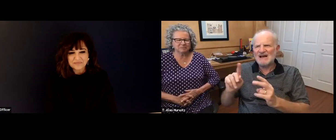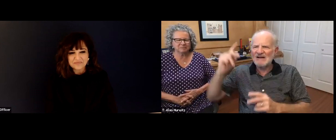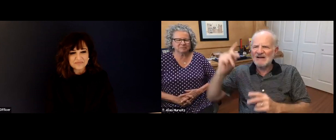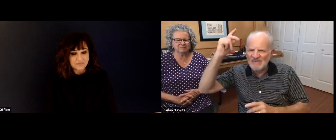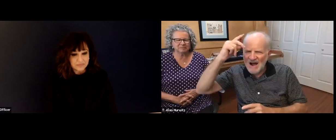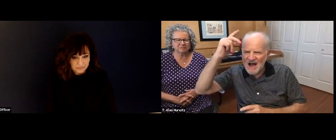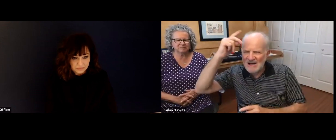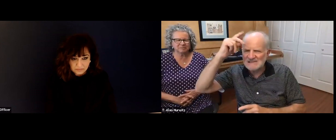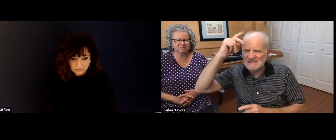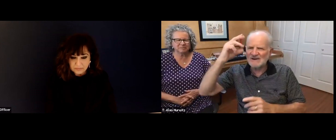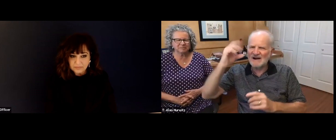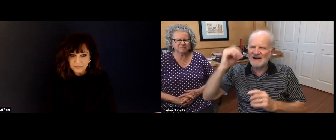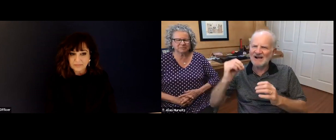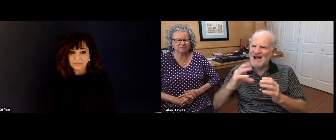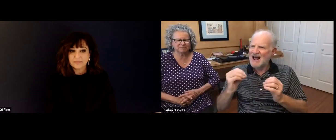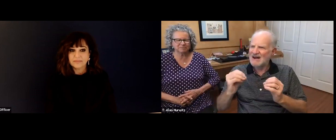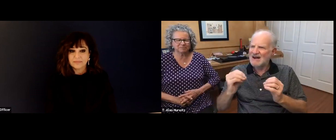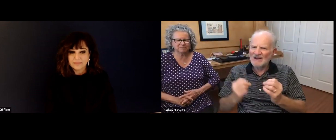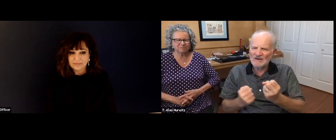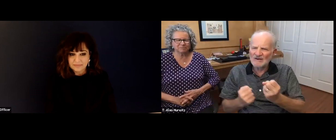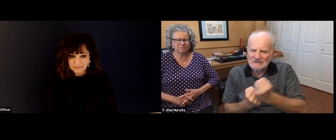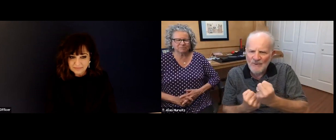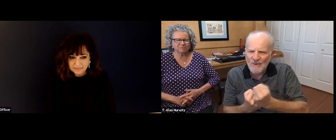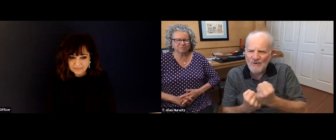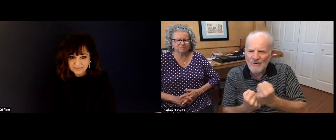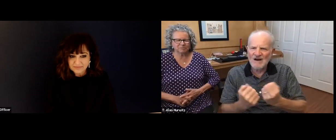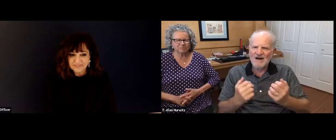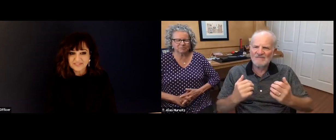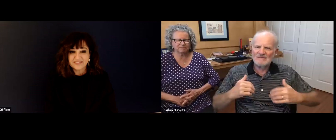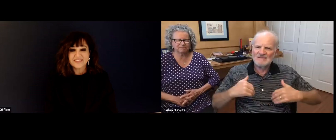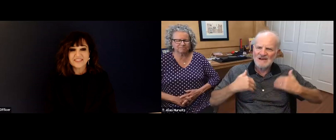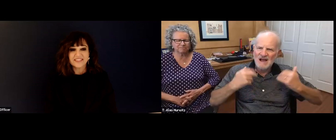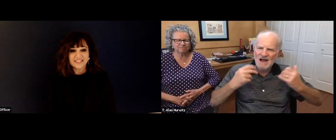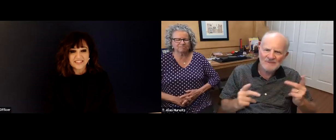I was just always really taken by his self presentation in